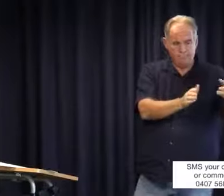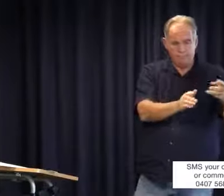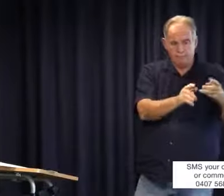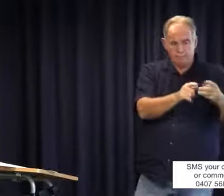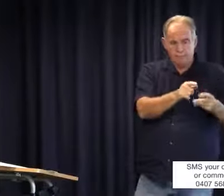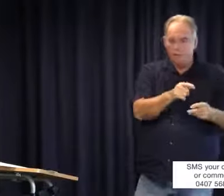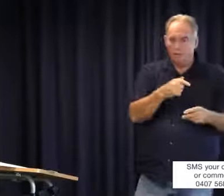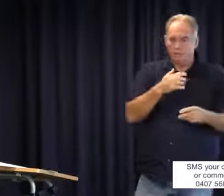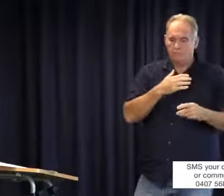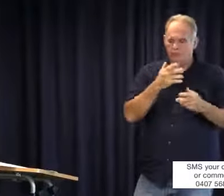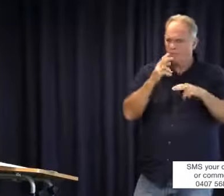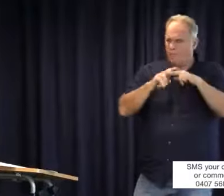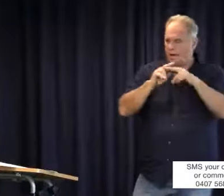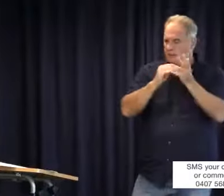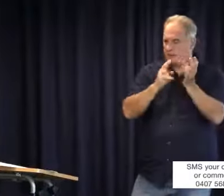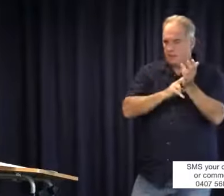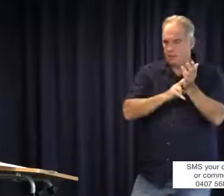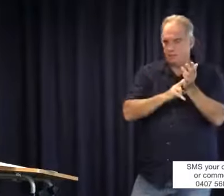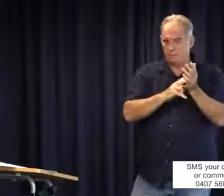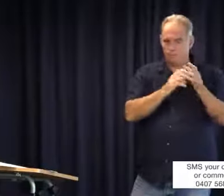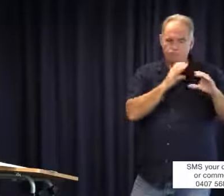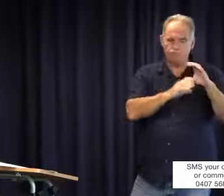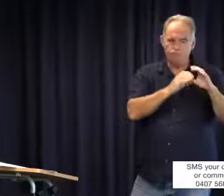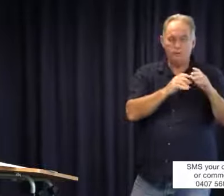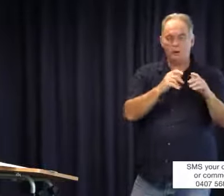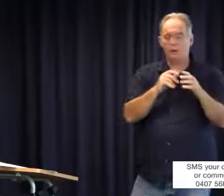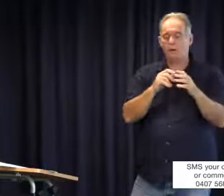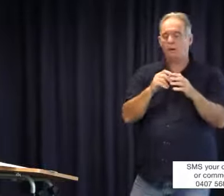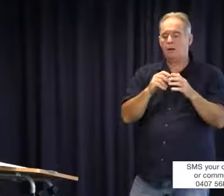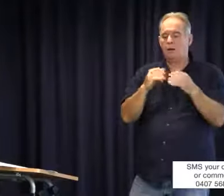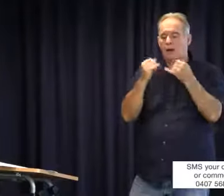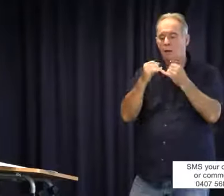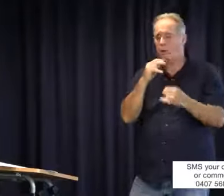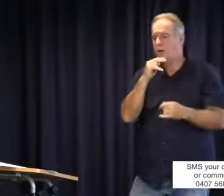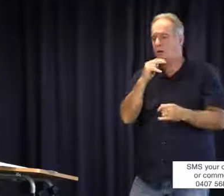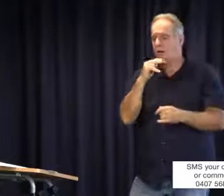power to be involved in those types of situations? I guess that is my first question. The second